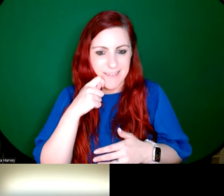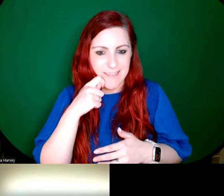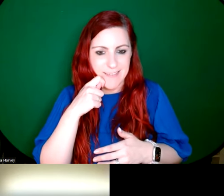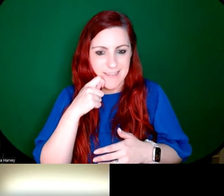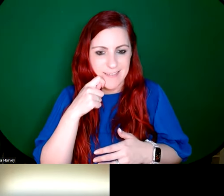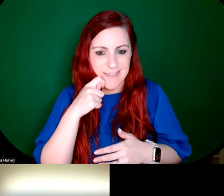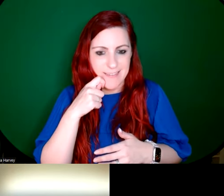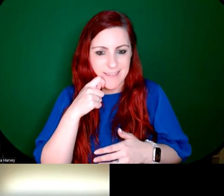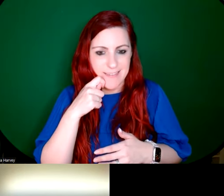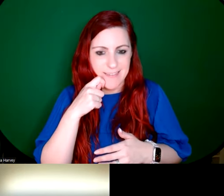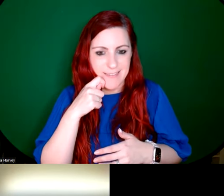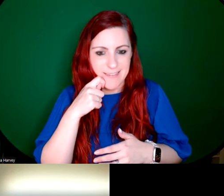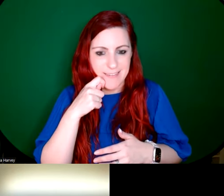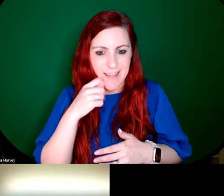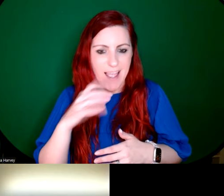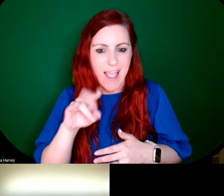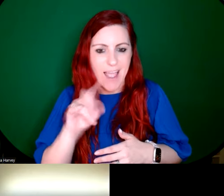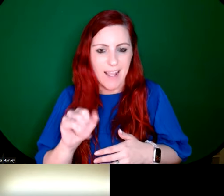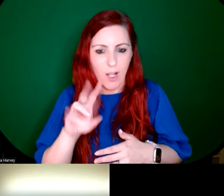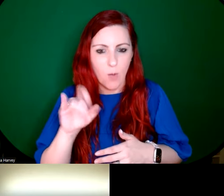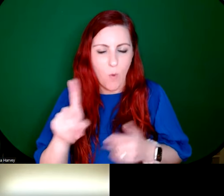Chance brothers were the main glass suppliers, he thinks. So thanks for that